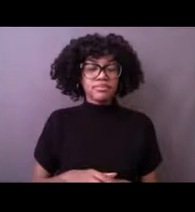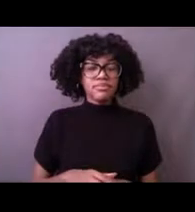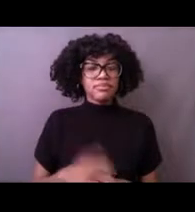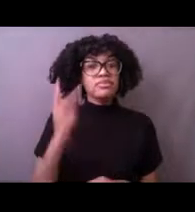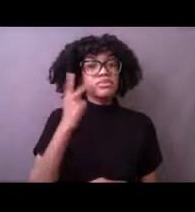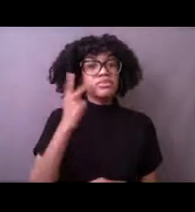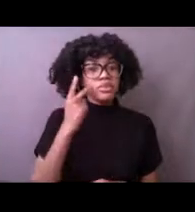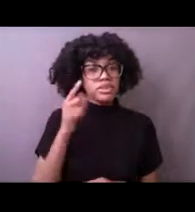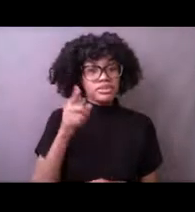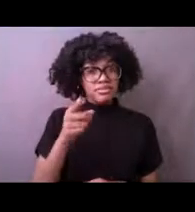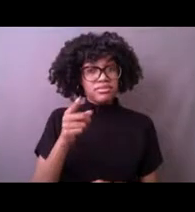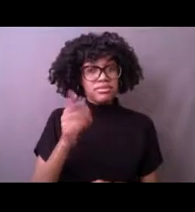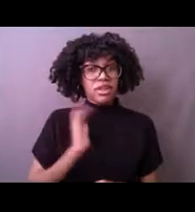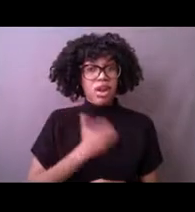So let's take a closer look at that.